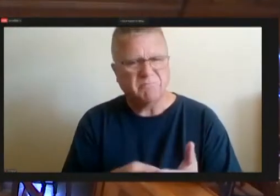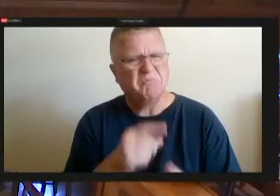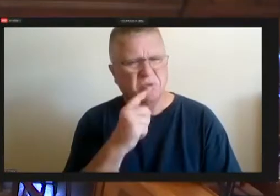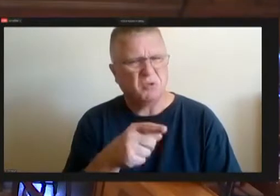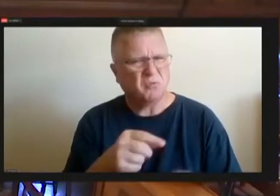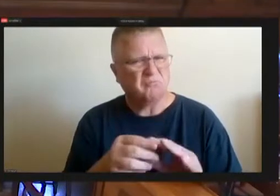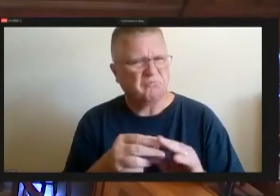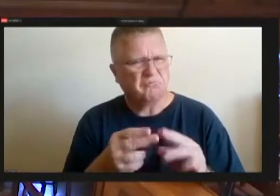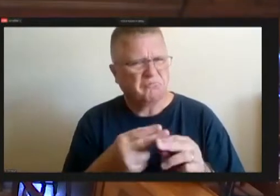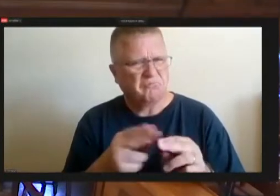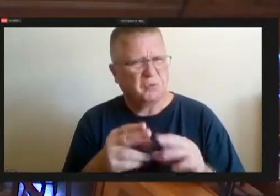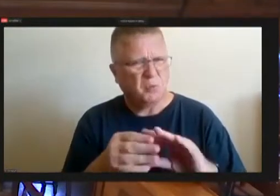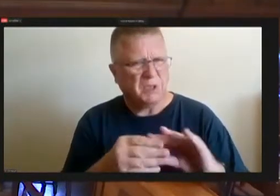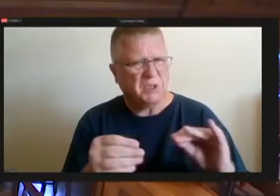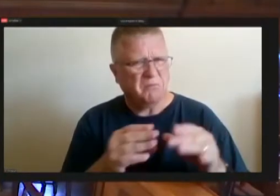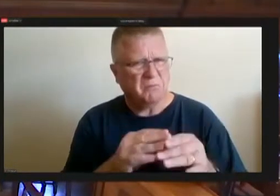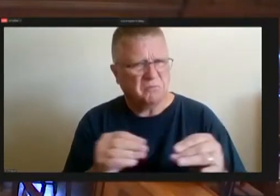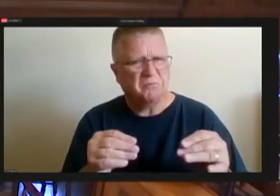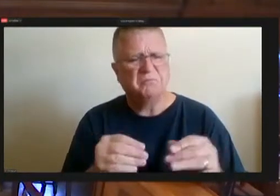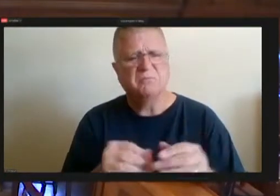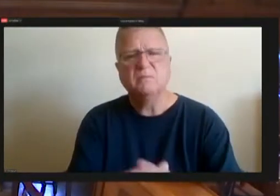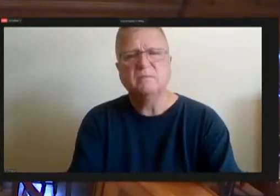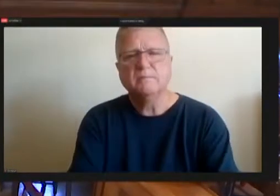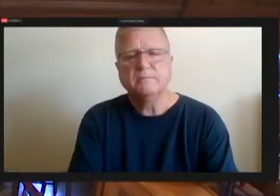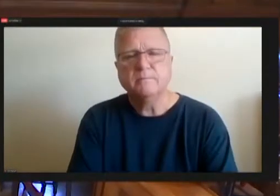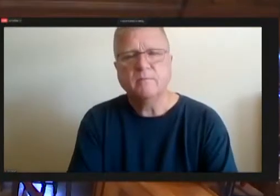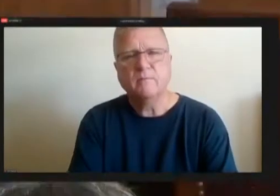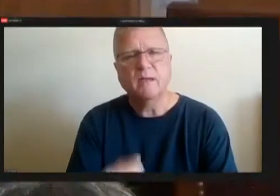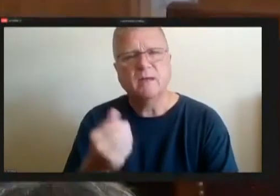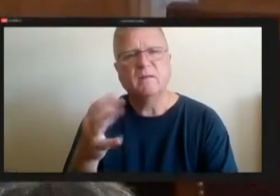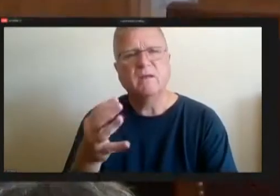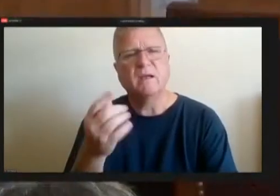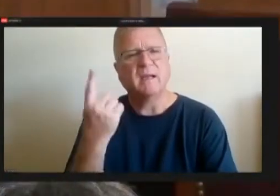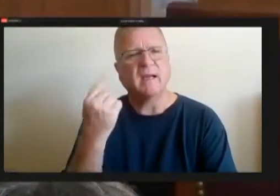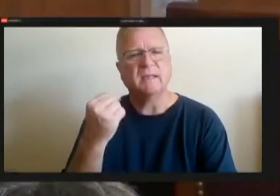After last year and all the many snowstorms we went through.